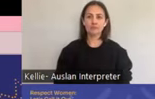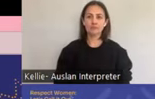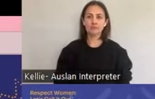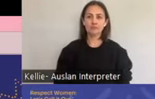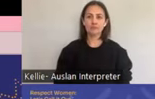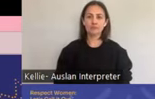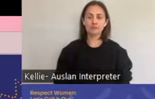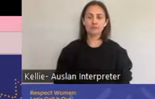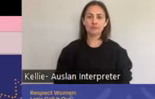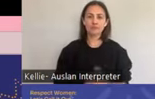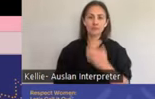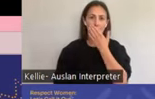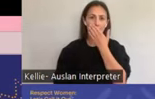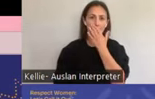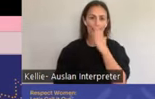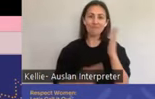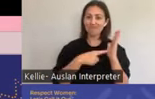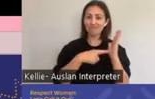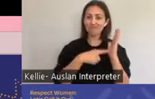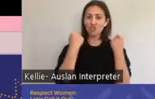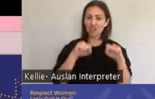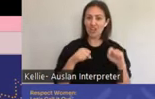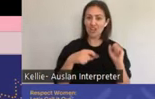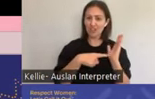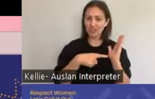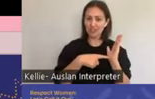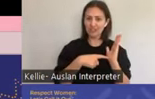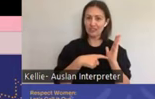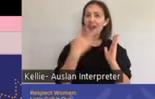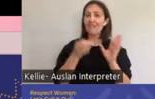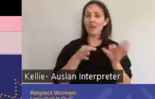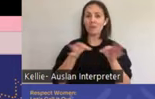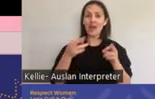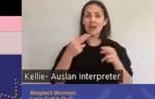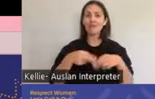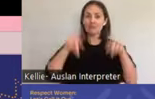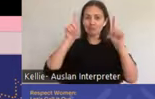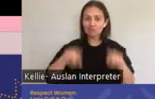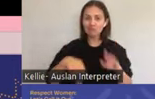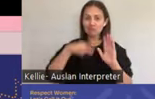The her health matter strategy and implementation plan prioritizes a primary prevention approach as